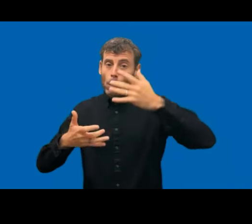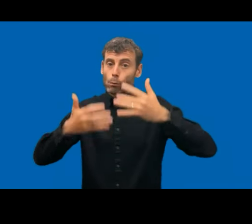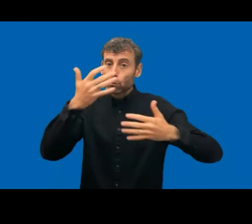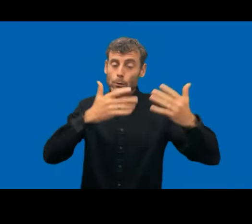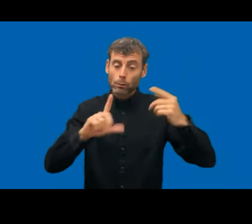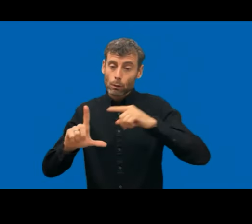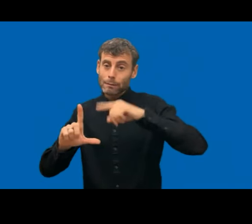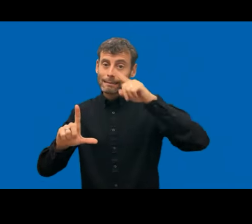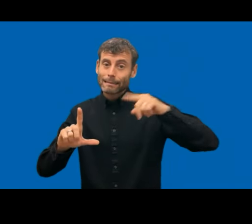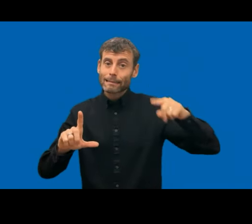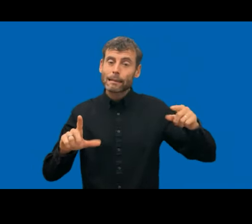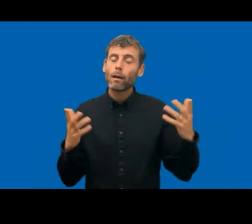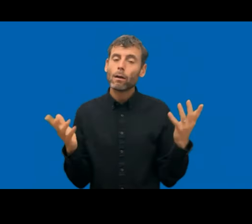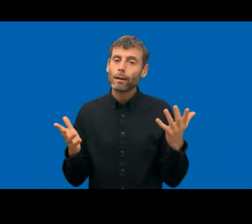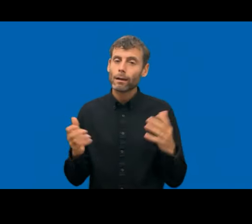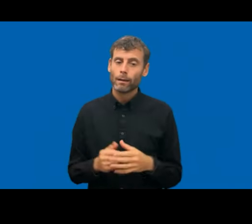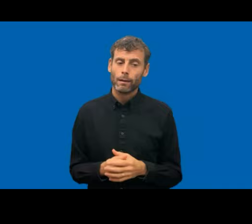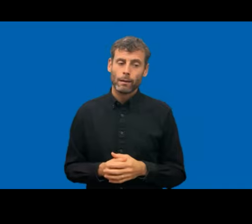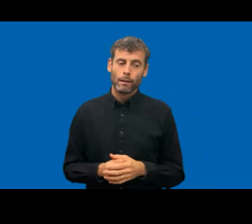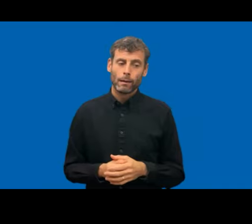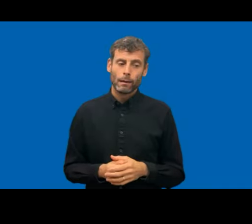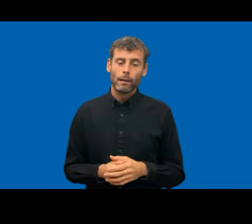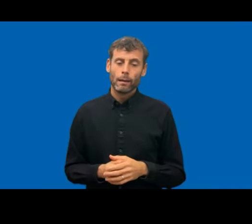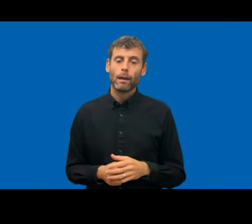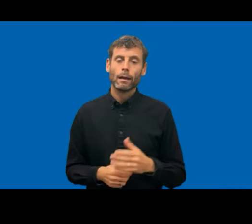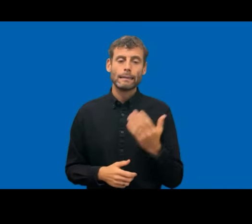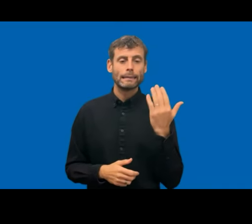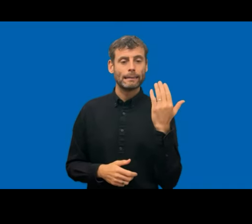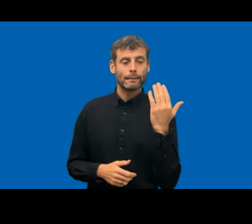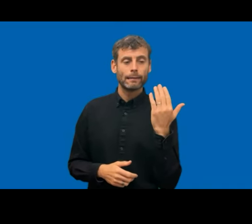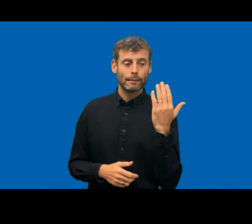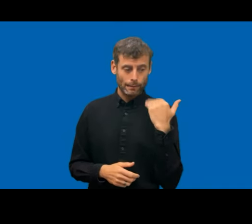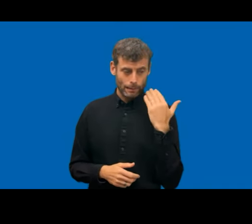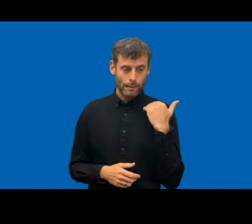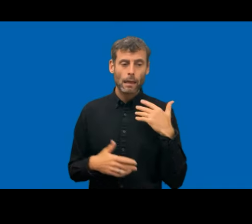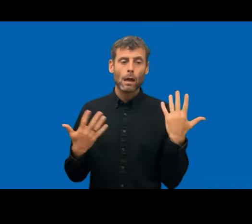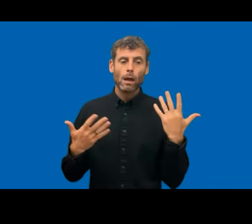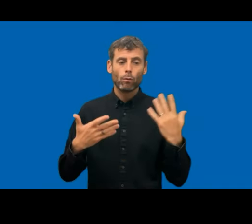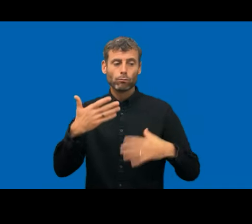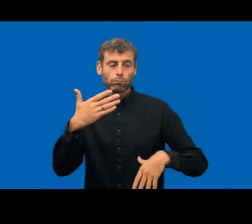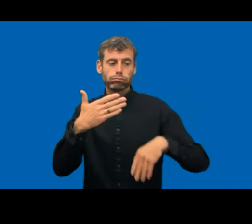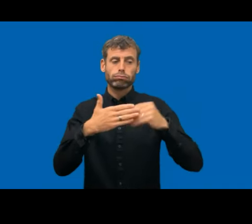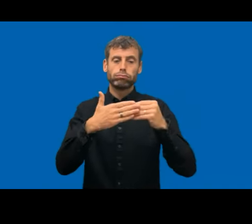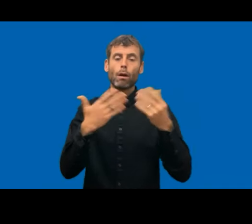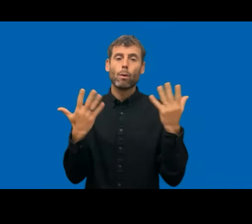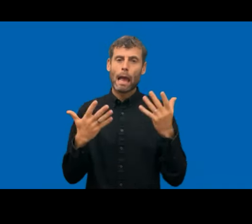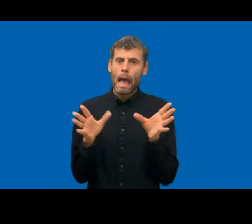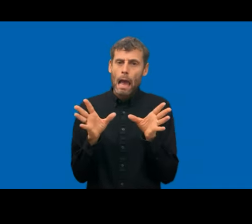We also just actually recently put up like meetings with all the in-depth reports, that